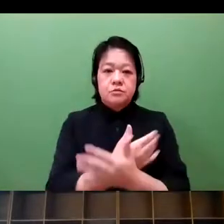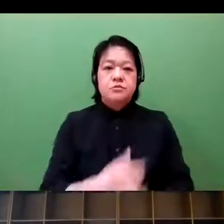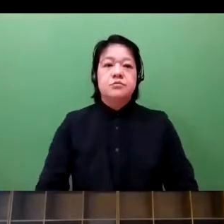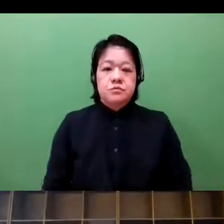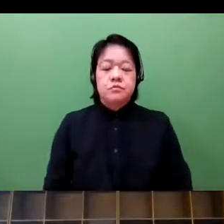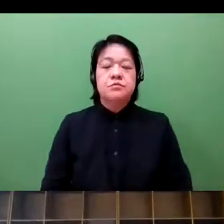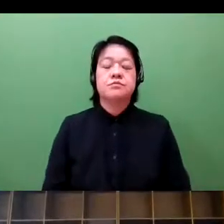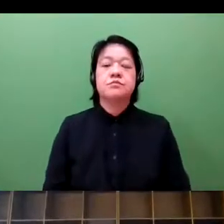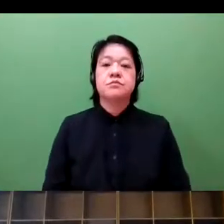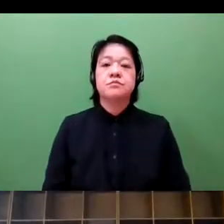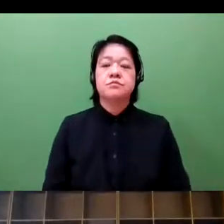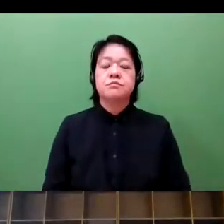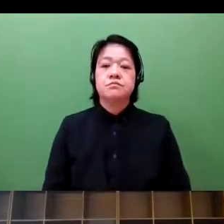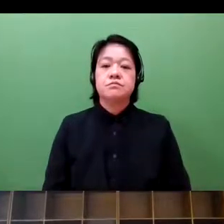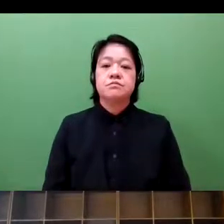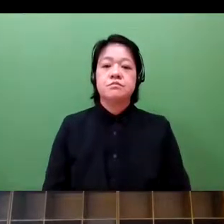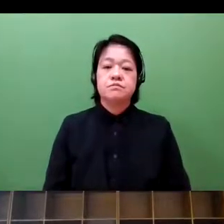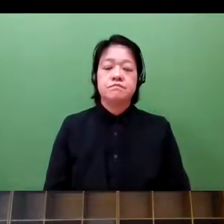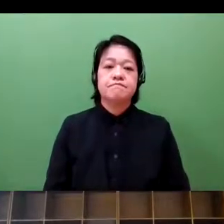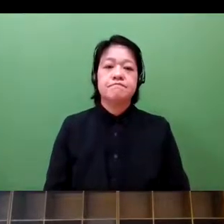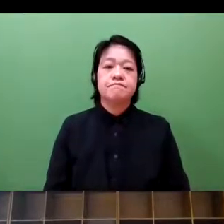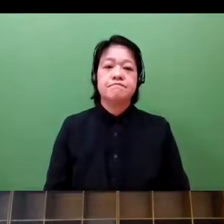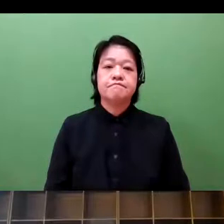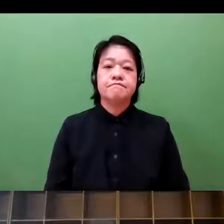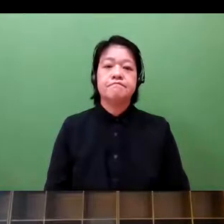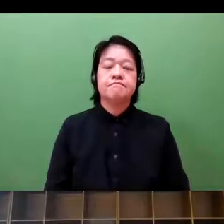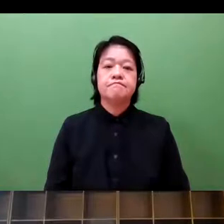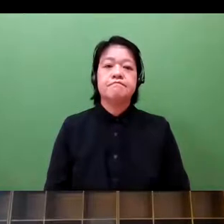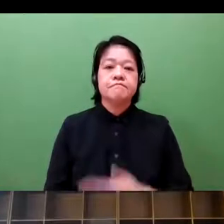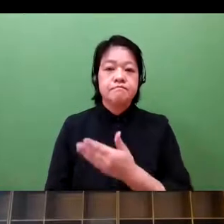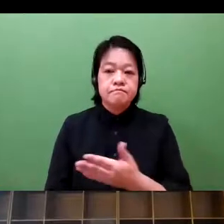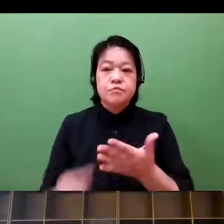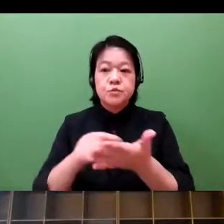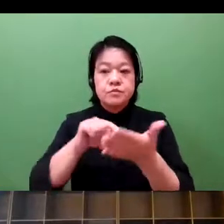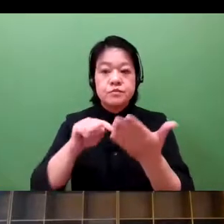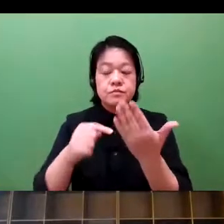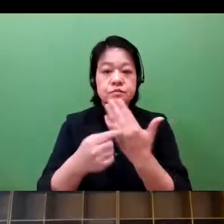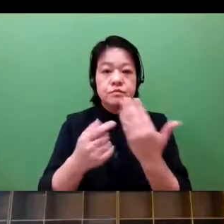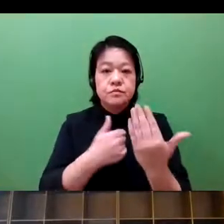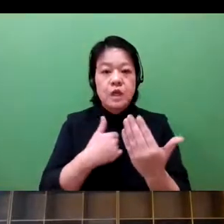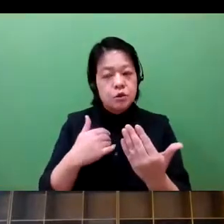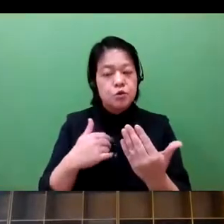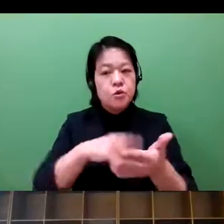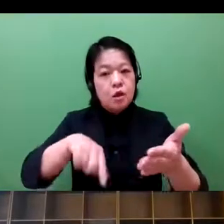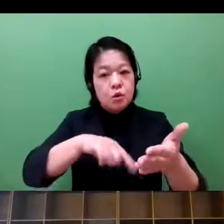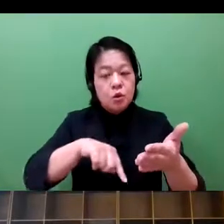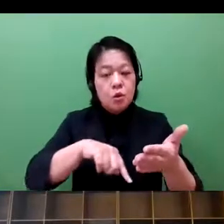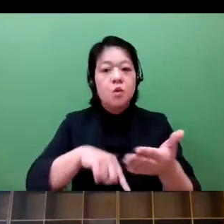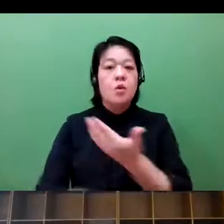So health tech industry has to have this idea of community right in the center.